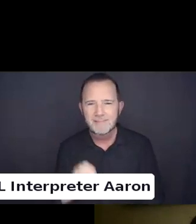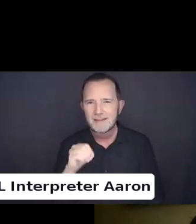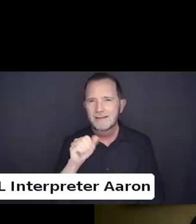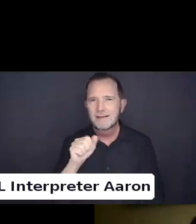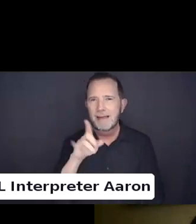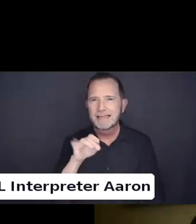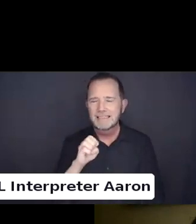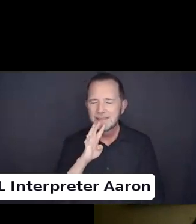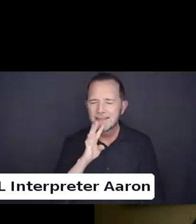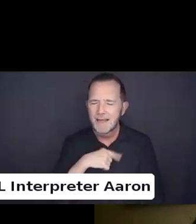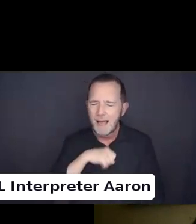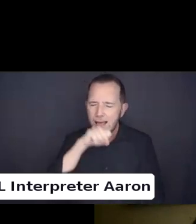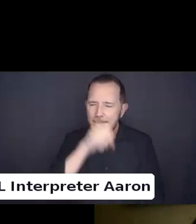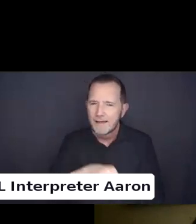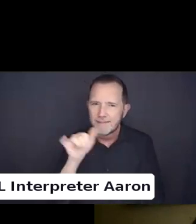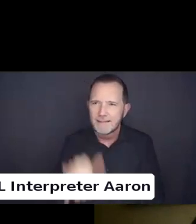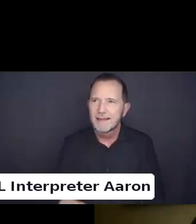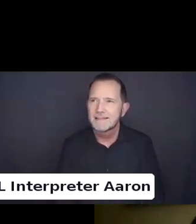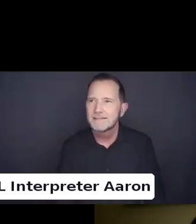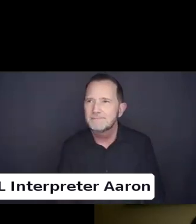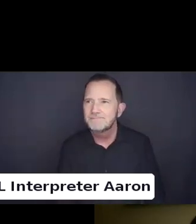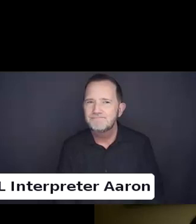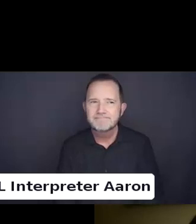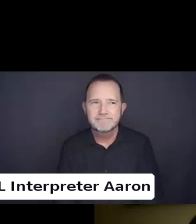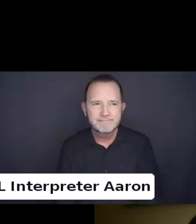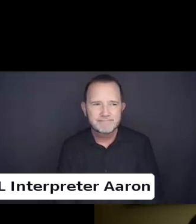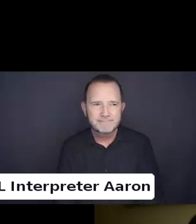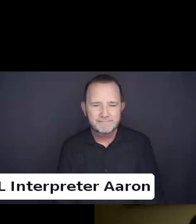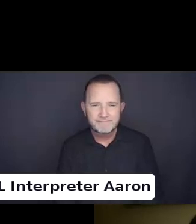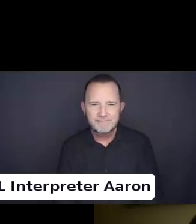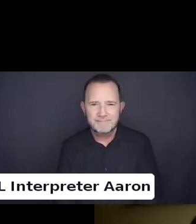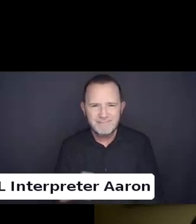As we pull up what I think is our final question.